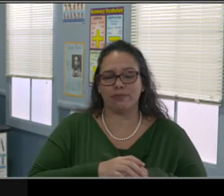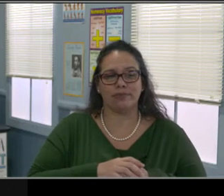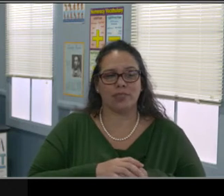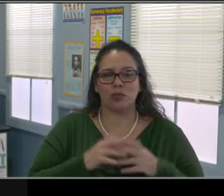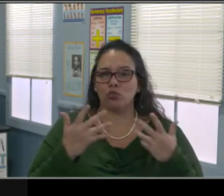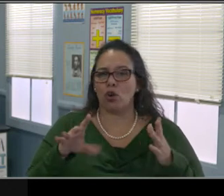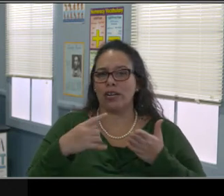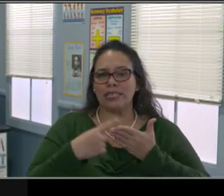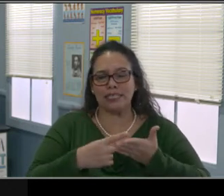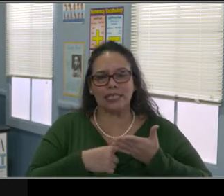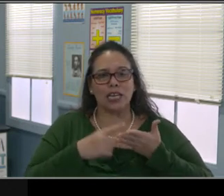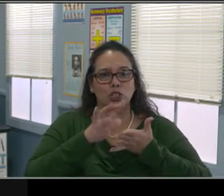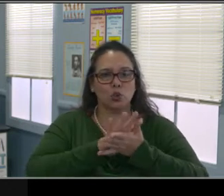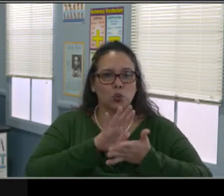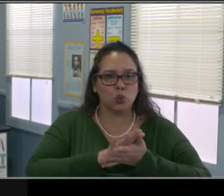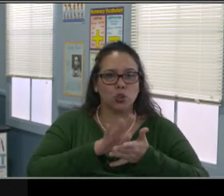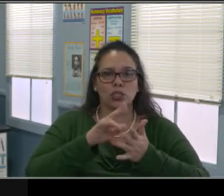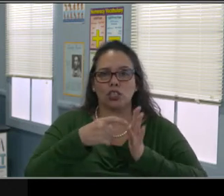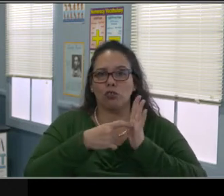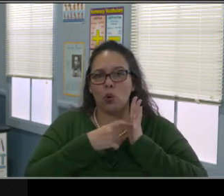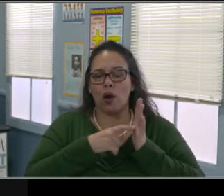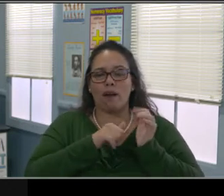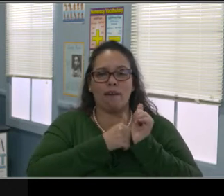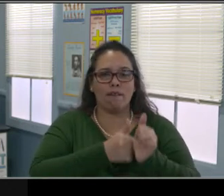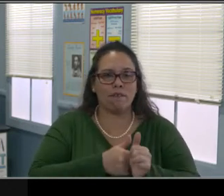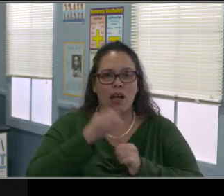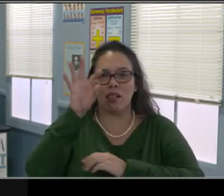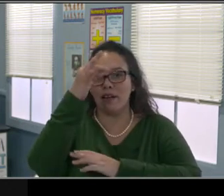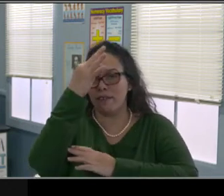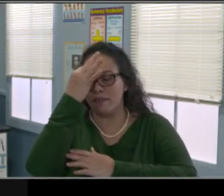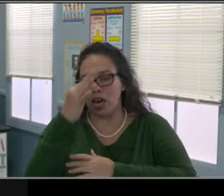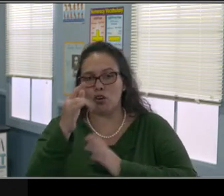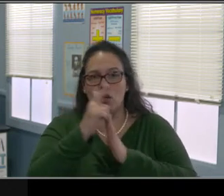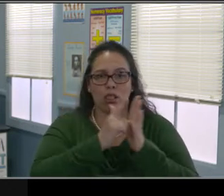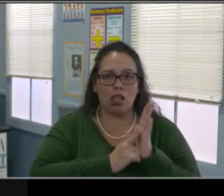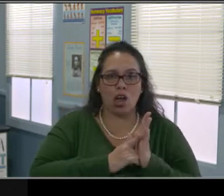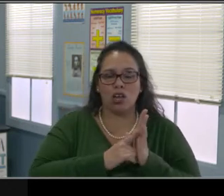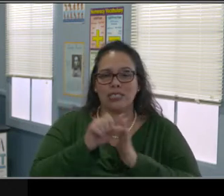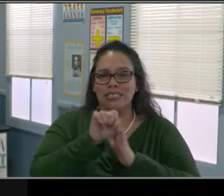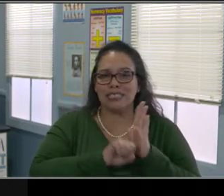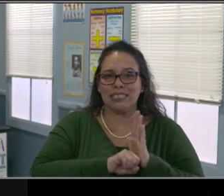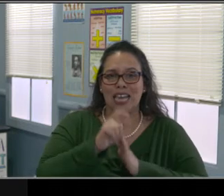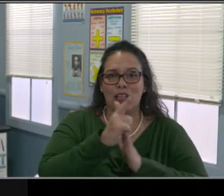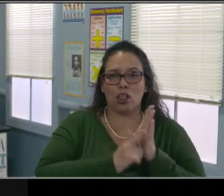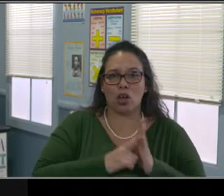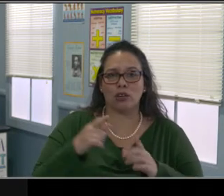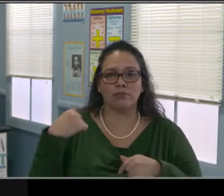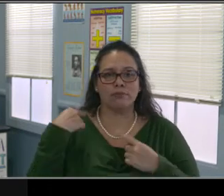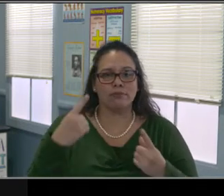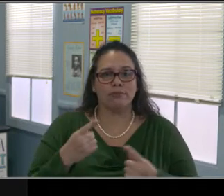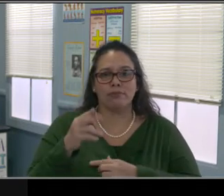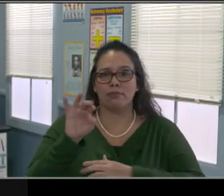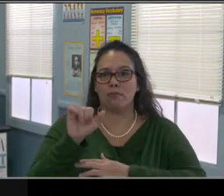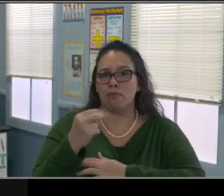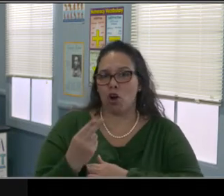who are providing those services in classroom physically to be available, willing, not sick